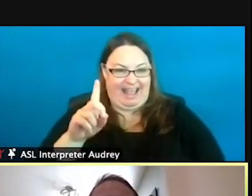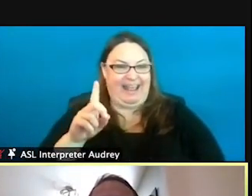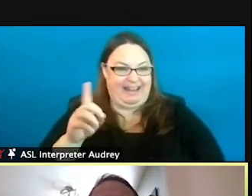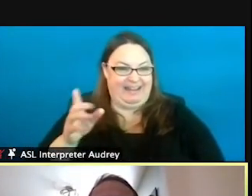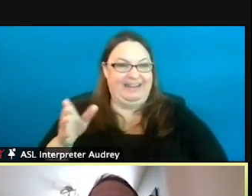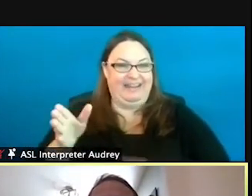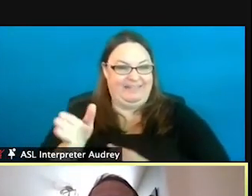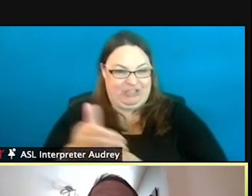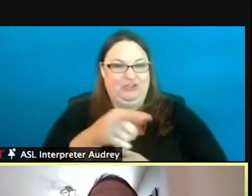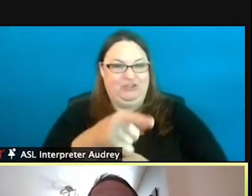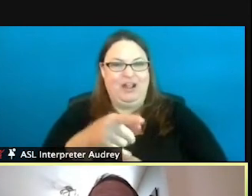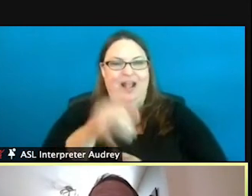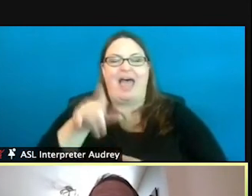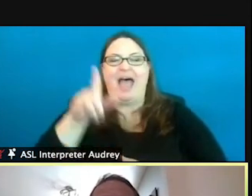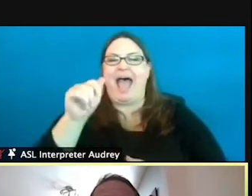that's at our Little Manistee Weir.